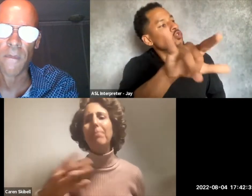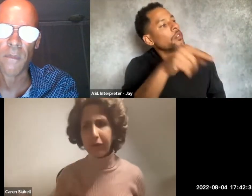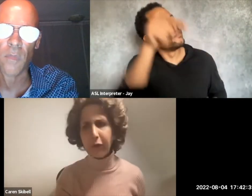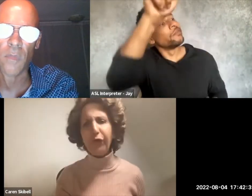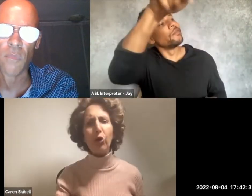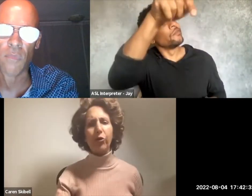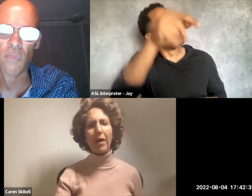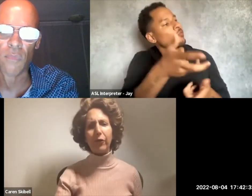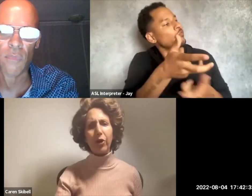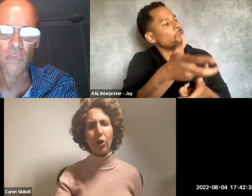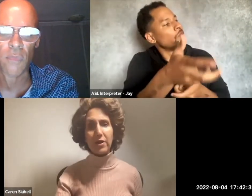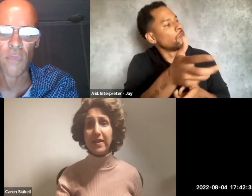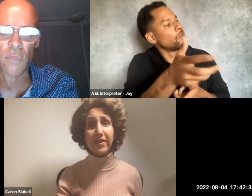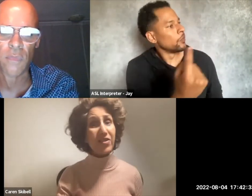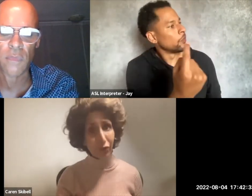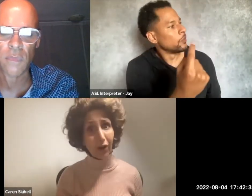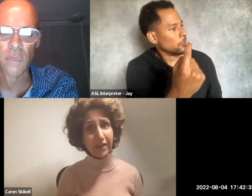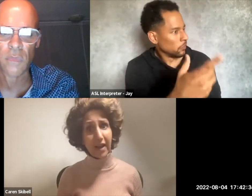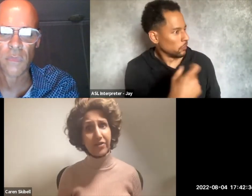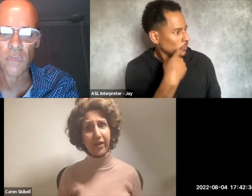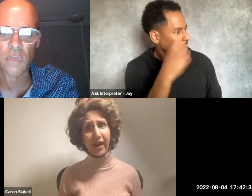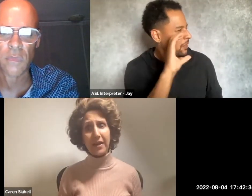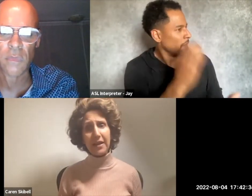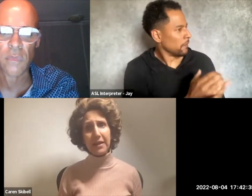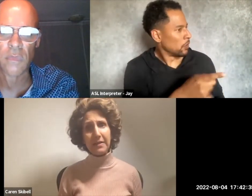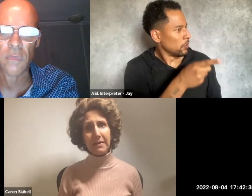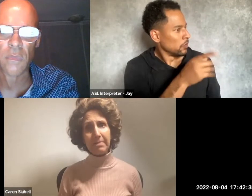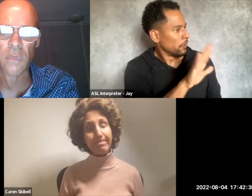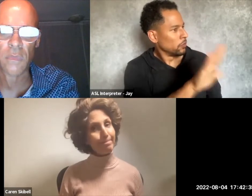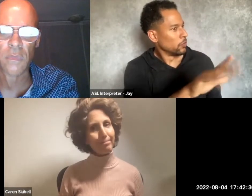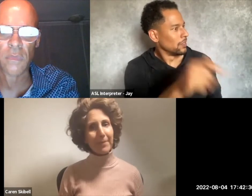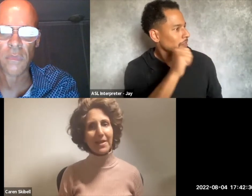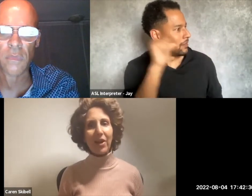about the photograph of yours he destroyed yesterday.